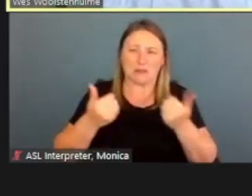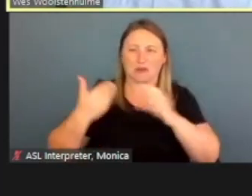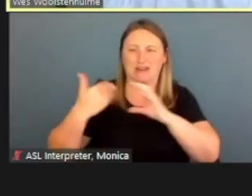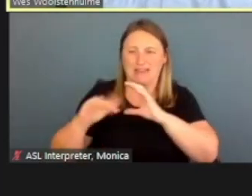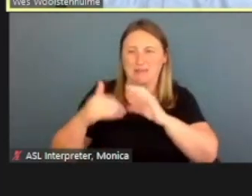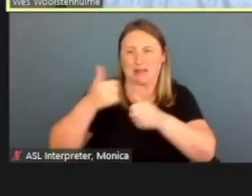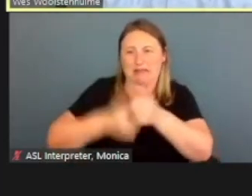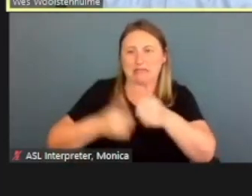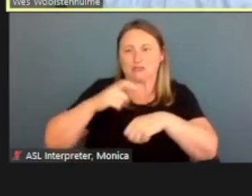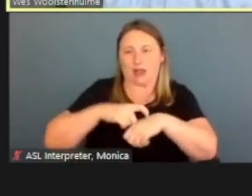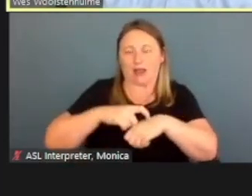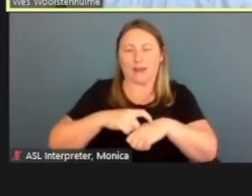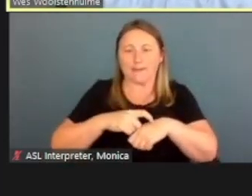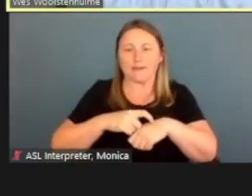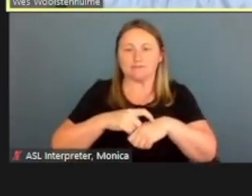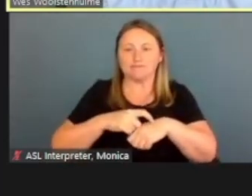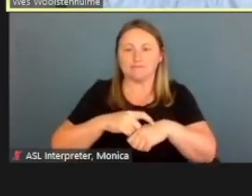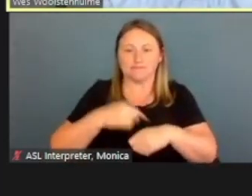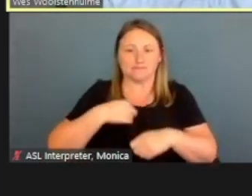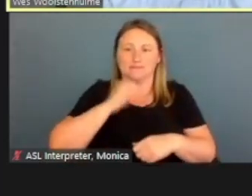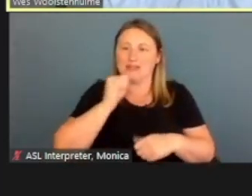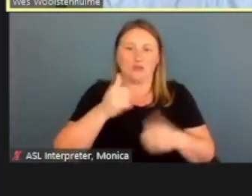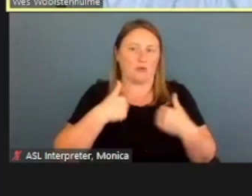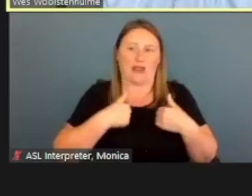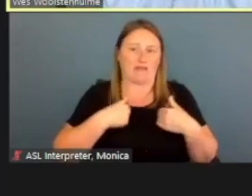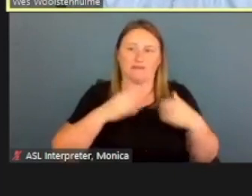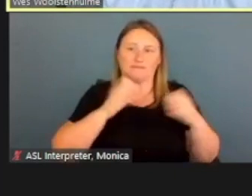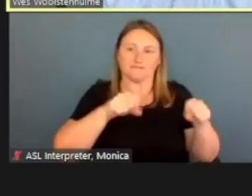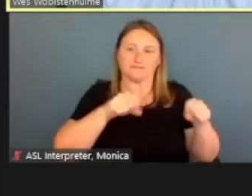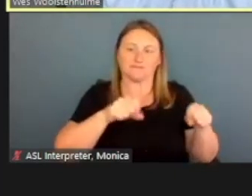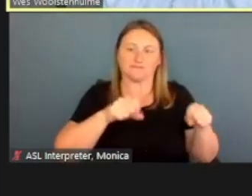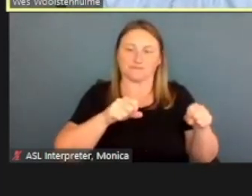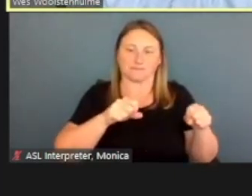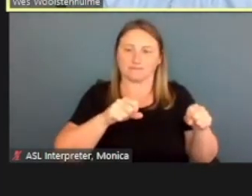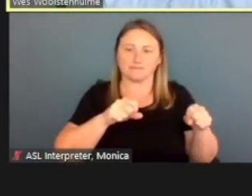and I'm don't have the ability to just spend time to create a bunch of emails,